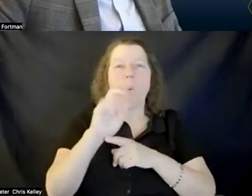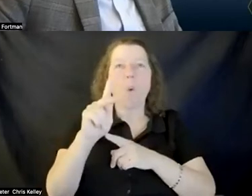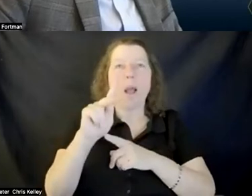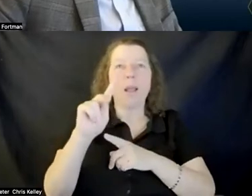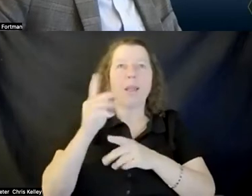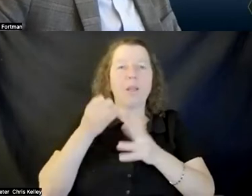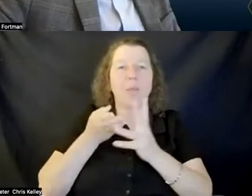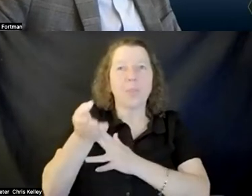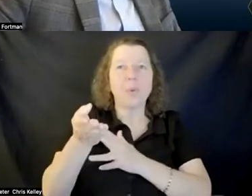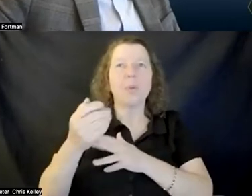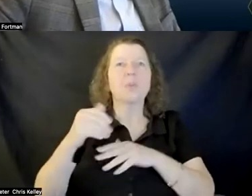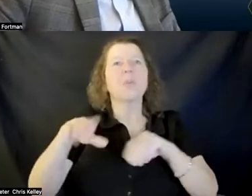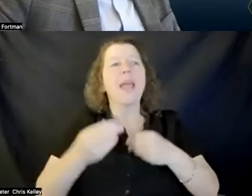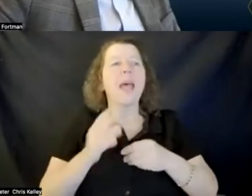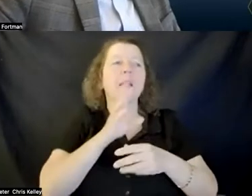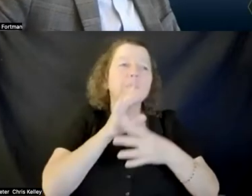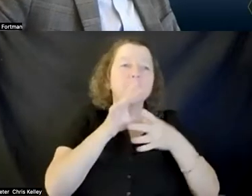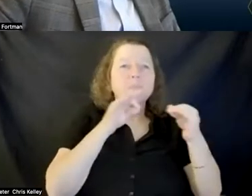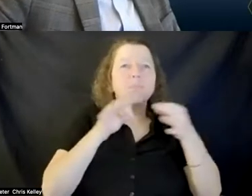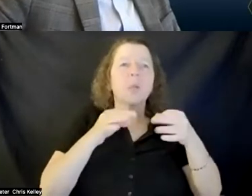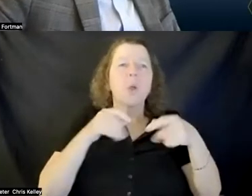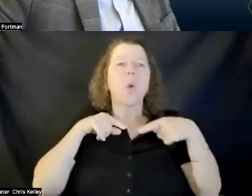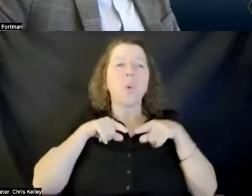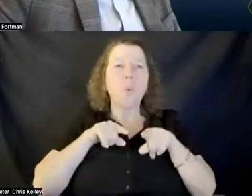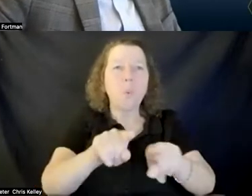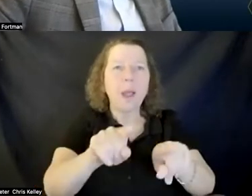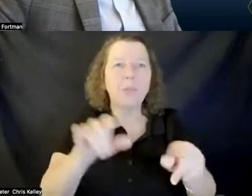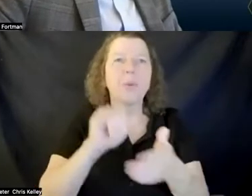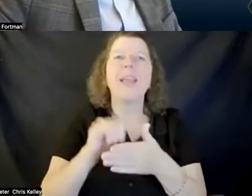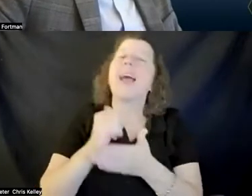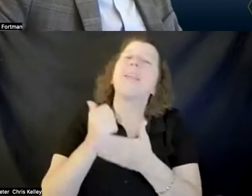was happening and that was a way for for learners to control a little bit more you know they could